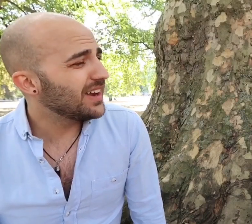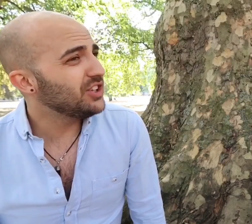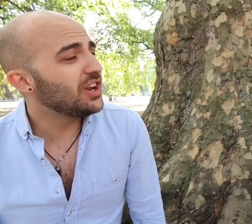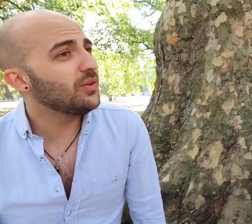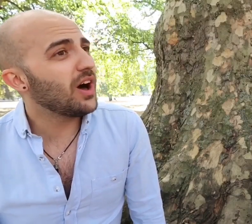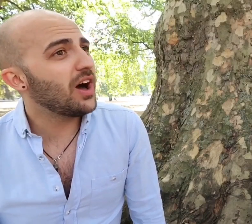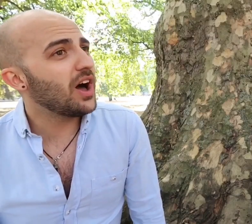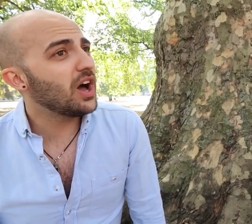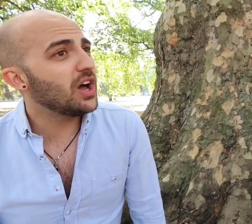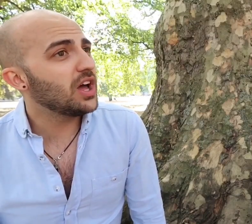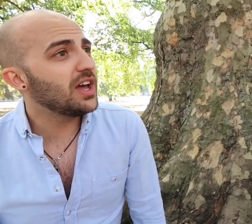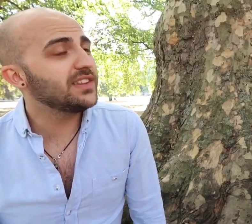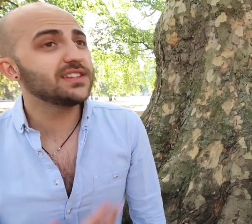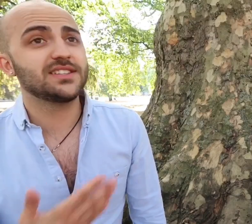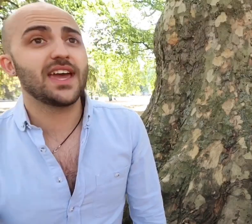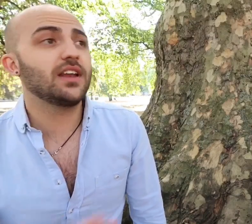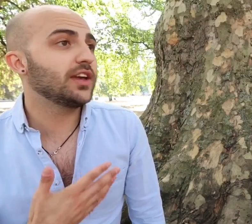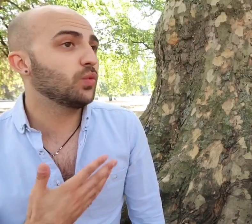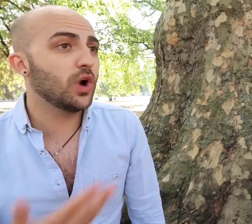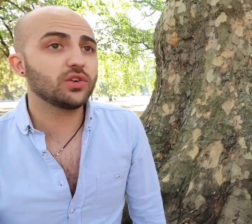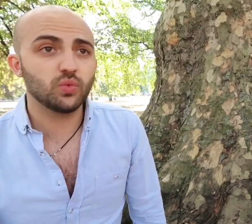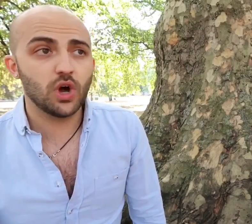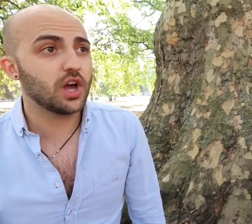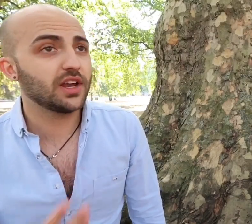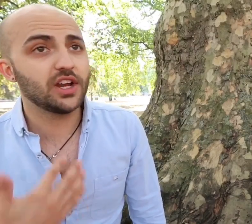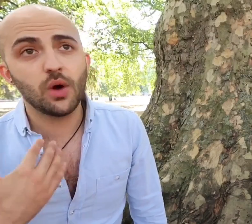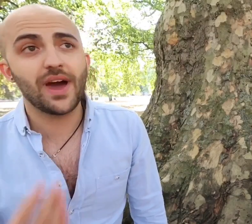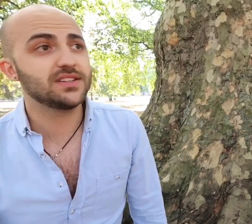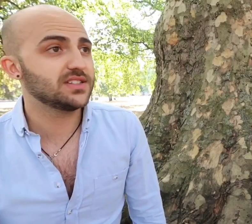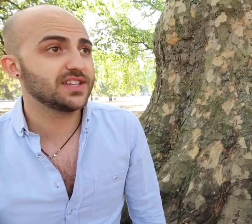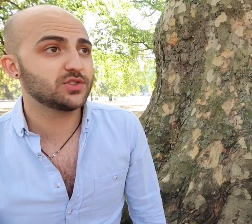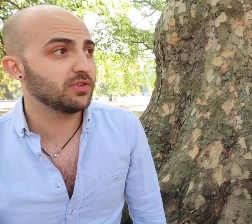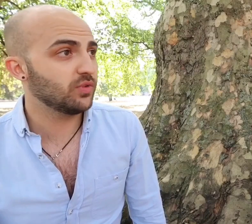mean you know at the end of the day like work's work and I know actors are desperate